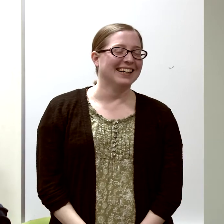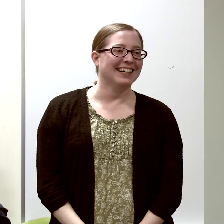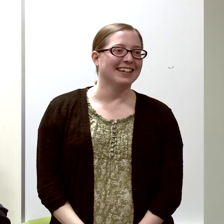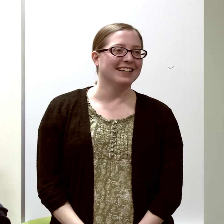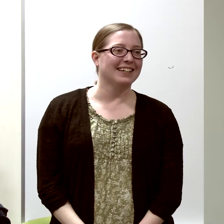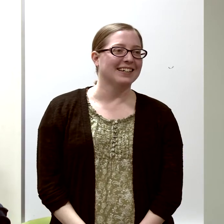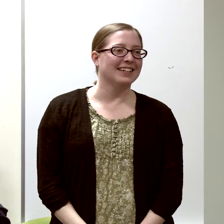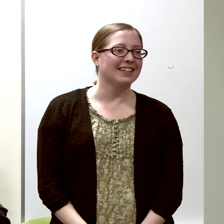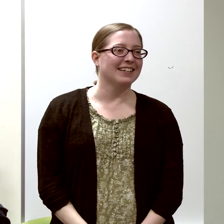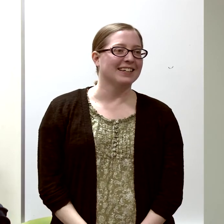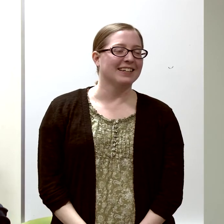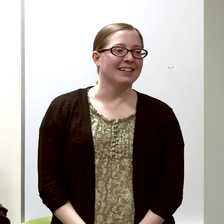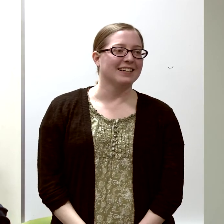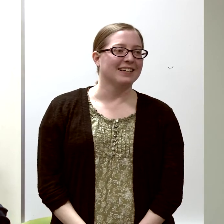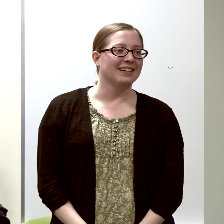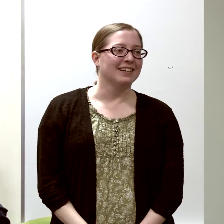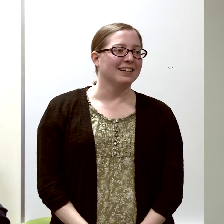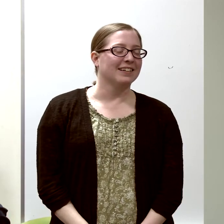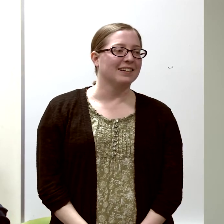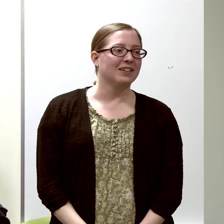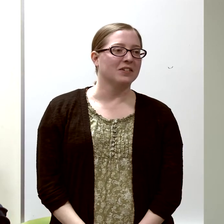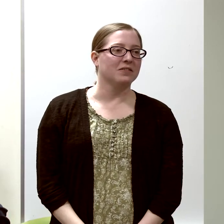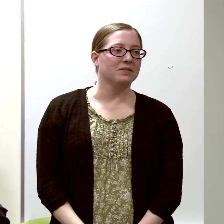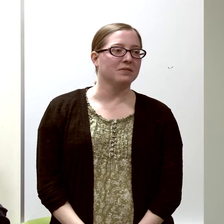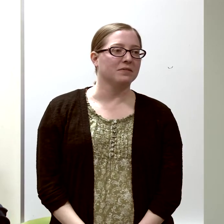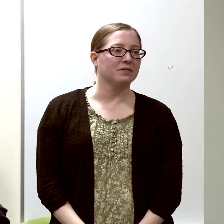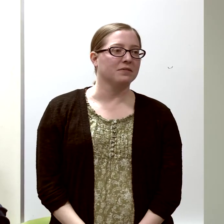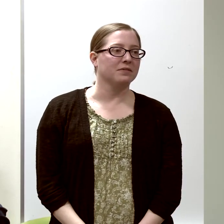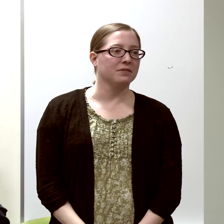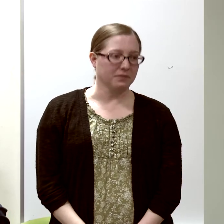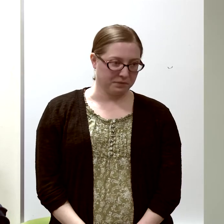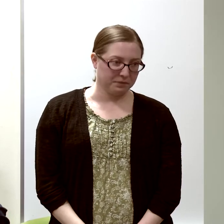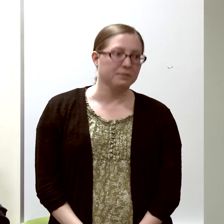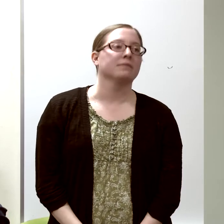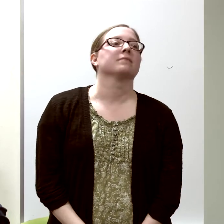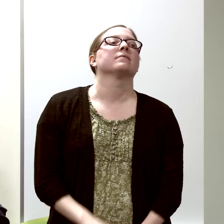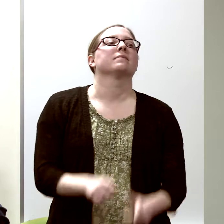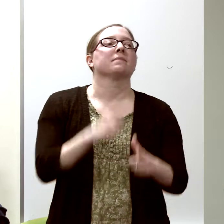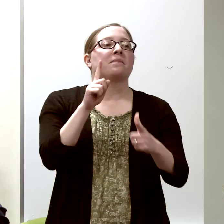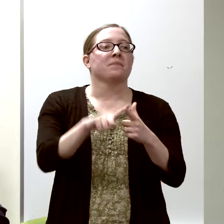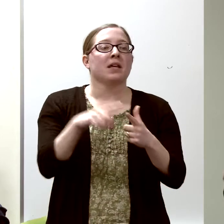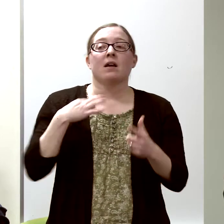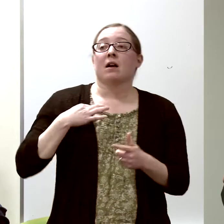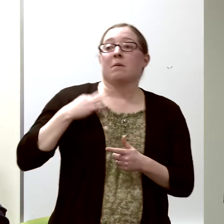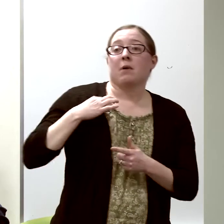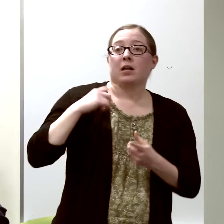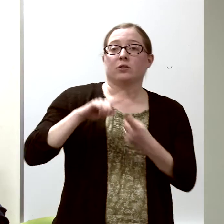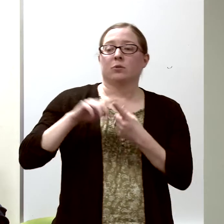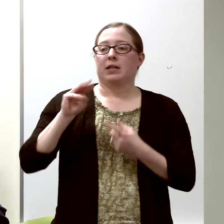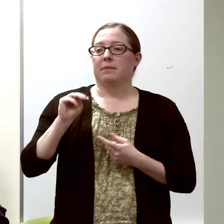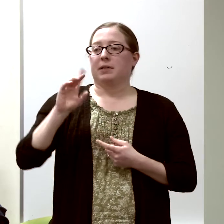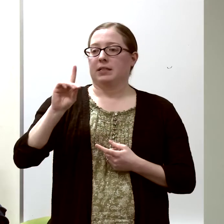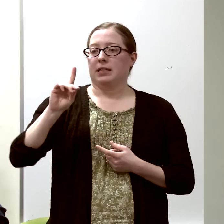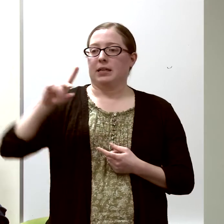and then I applied also to the MD-PhD program.